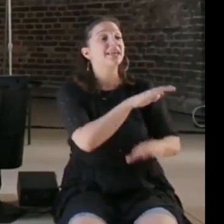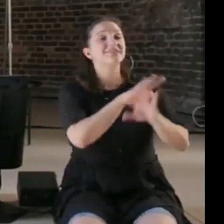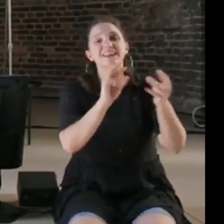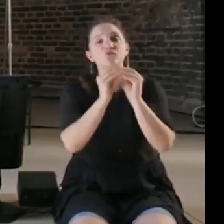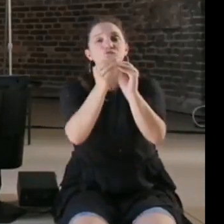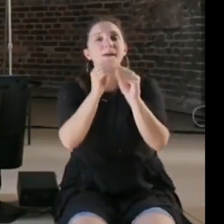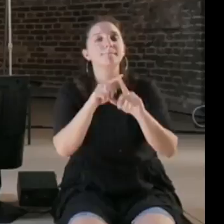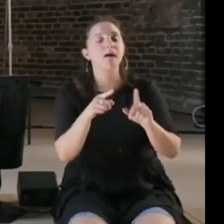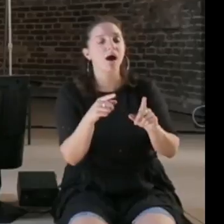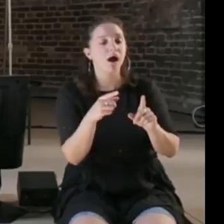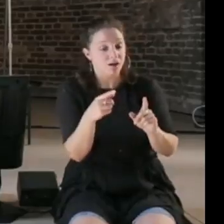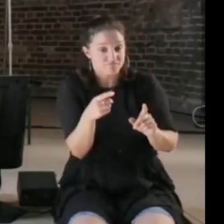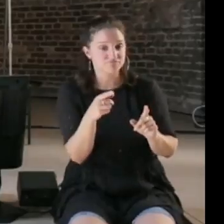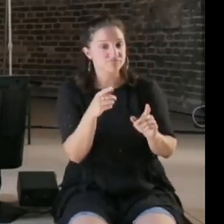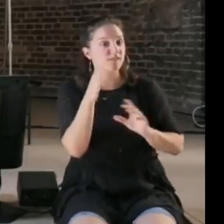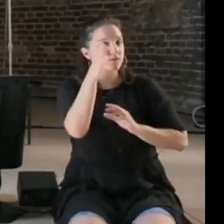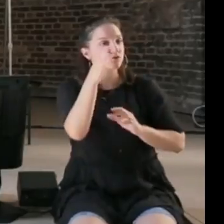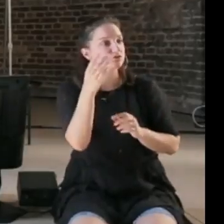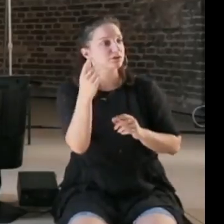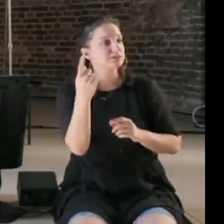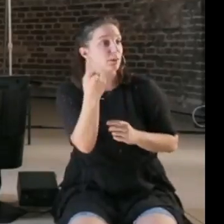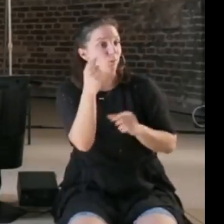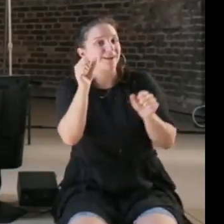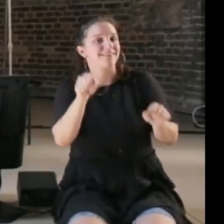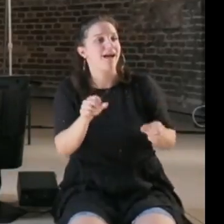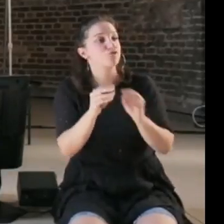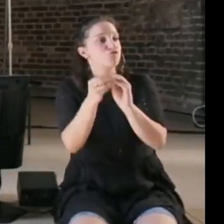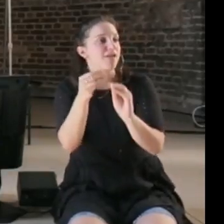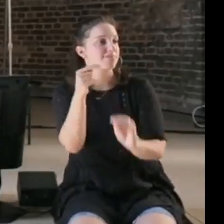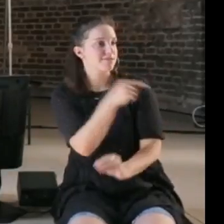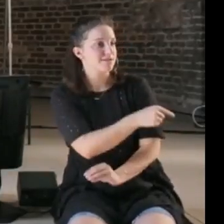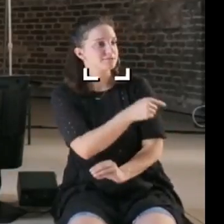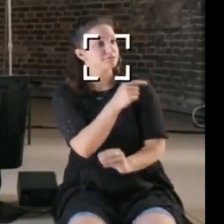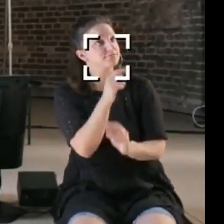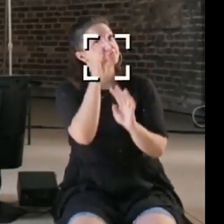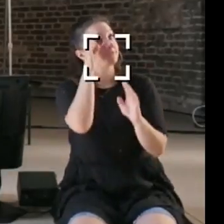me that's what we hope to get out of this workshop, just a sense of possibility and